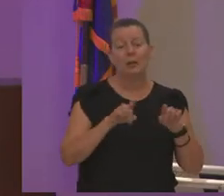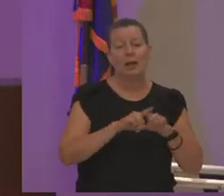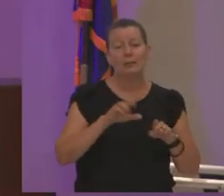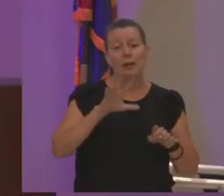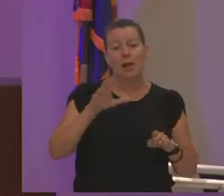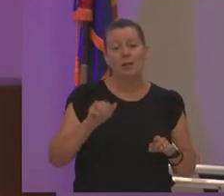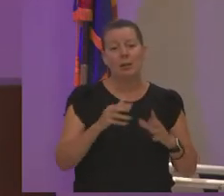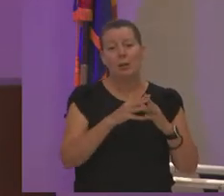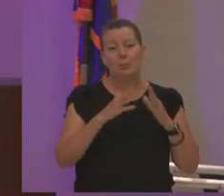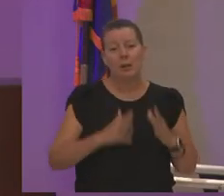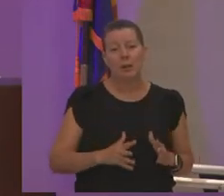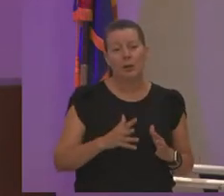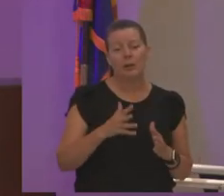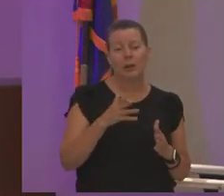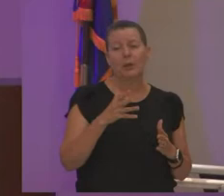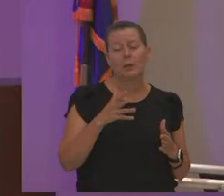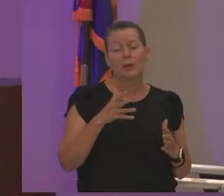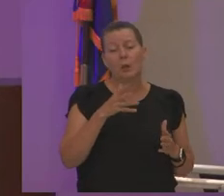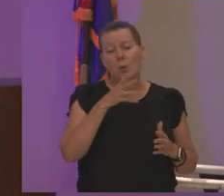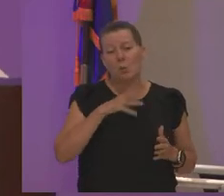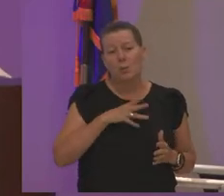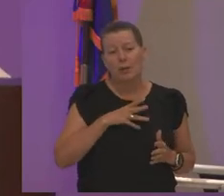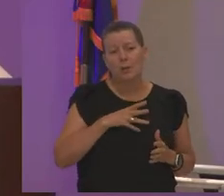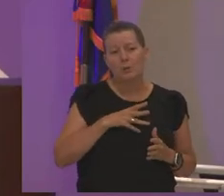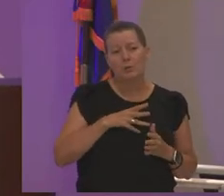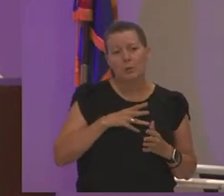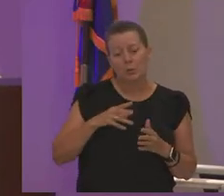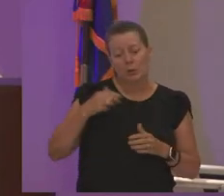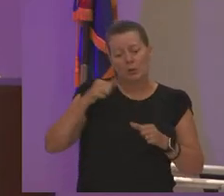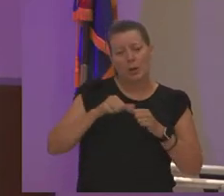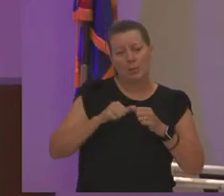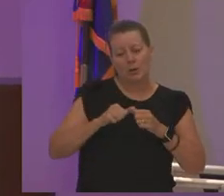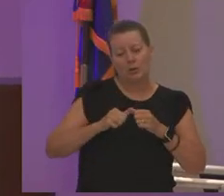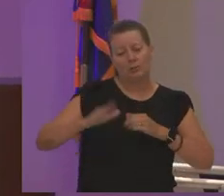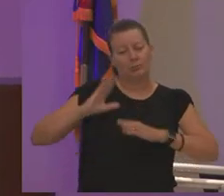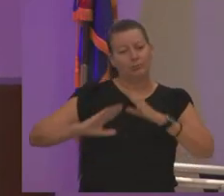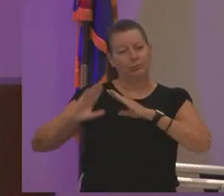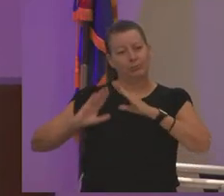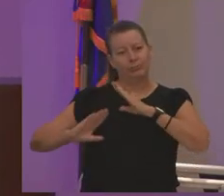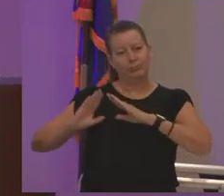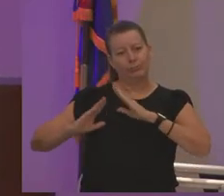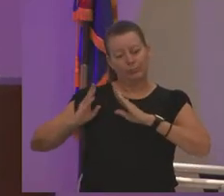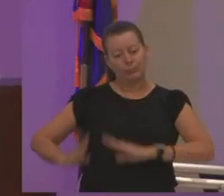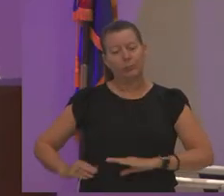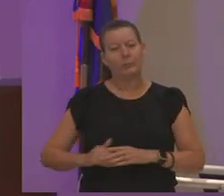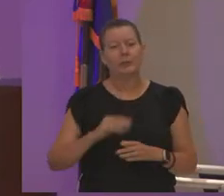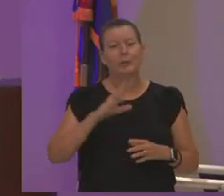we do call on our ancestors uh my my past and we and we talk about our stories we talk about